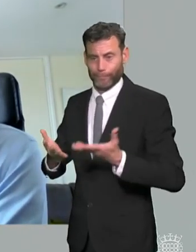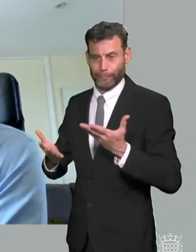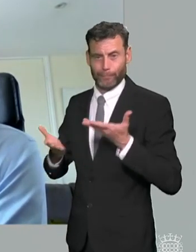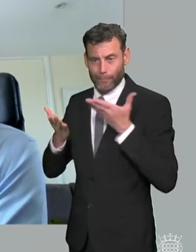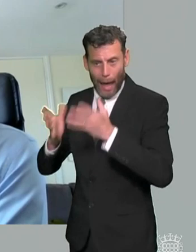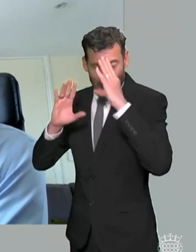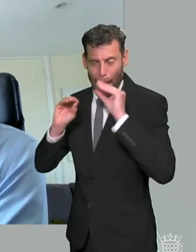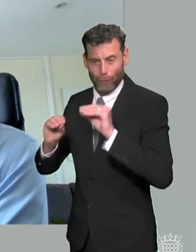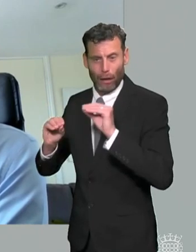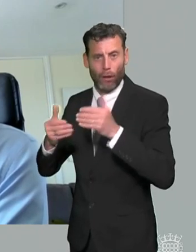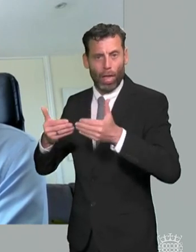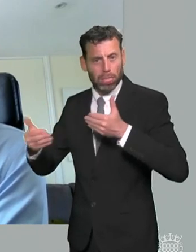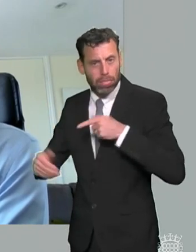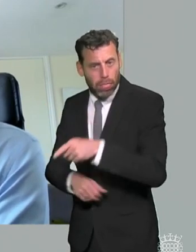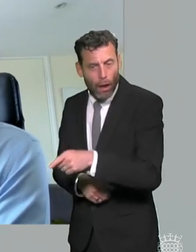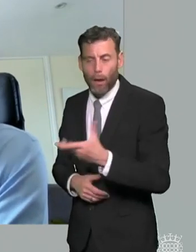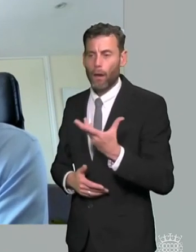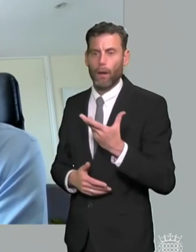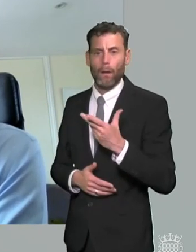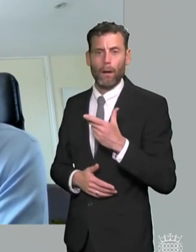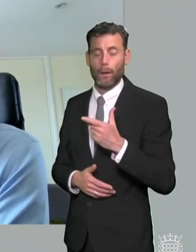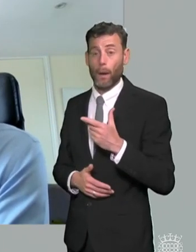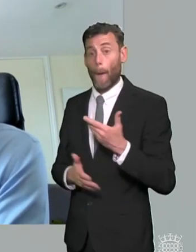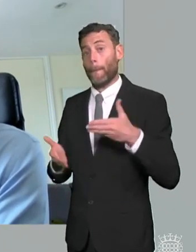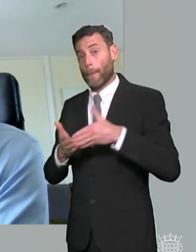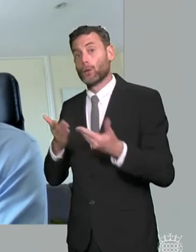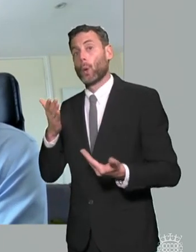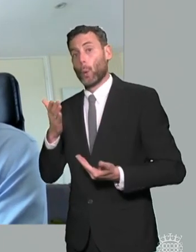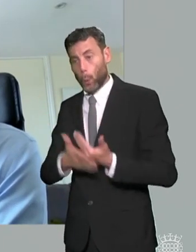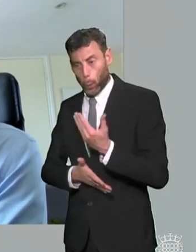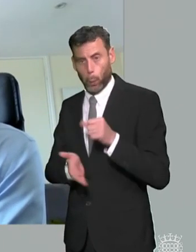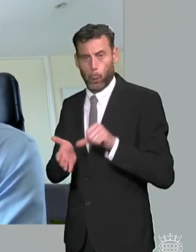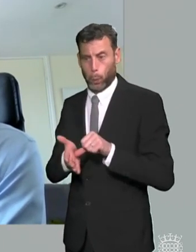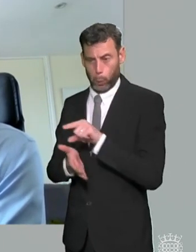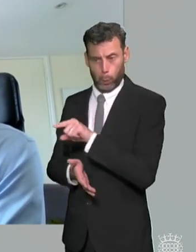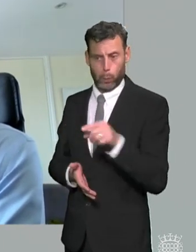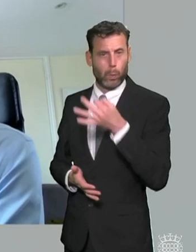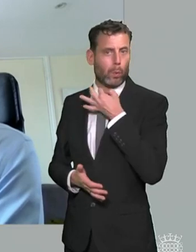lots and lots of evidence of new harms that resulted as a result of the pandemic itself